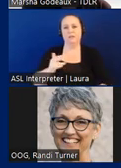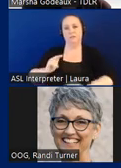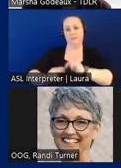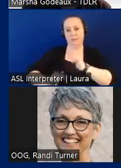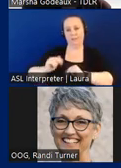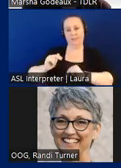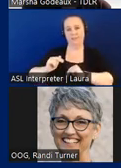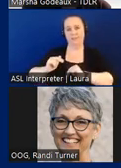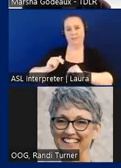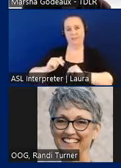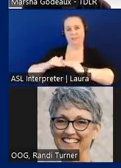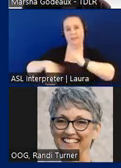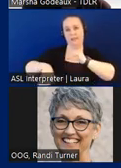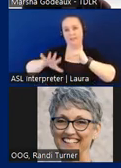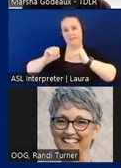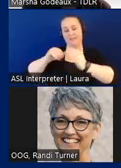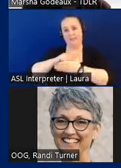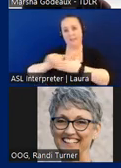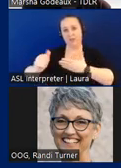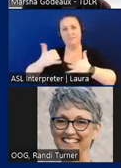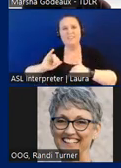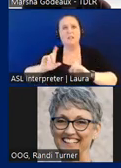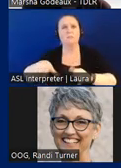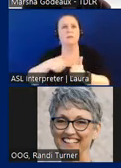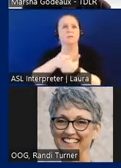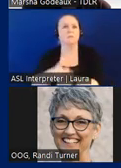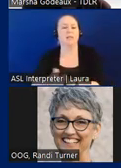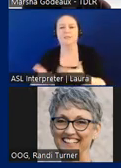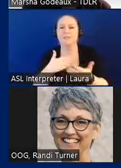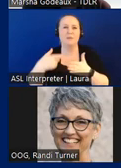fifty thousand dollars is still required to comply regardless of cost if it's a subject facility